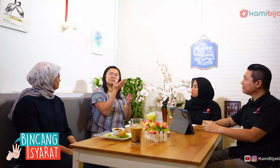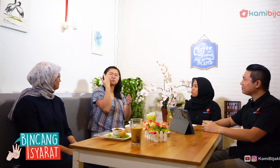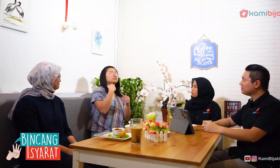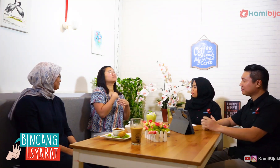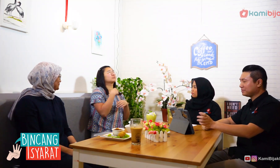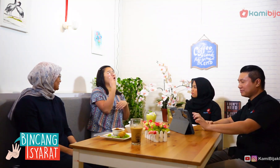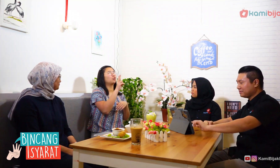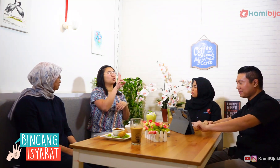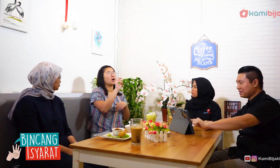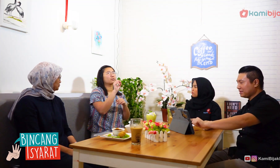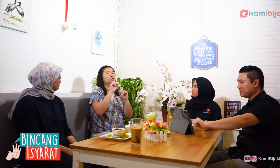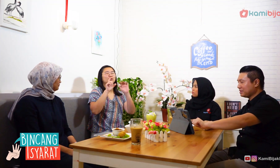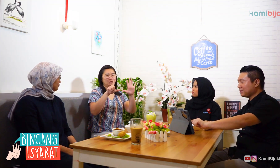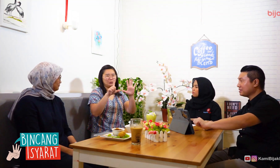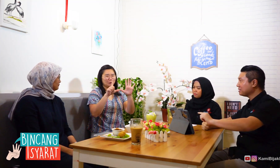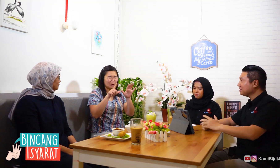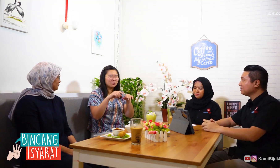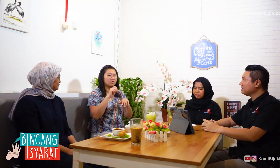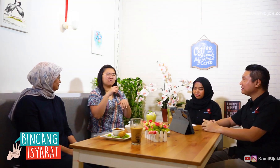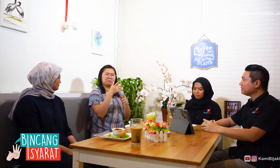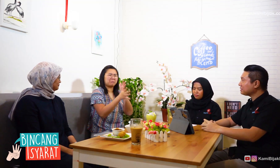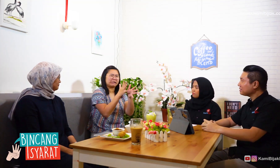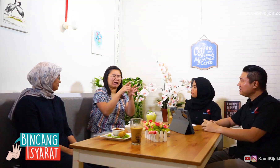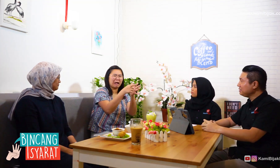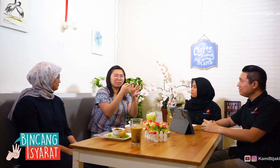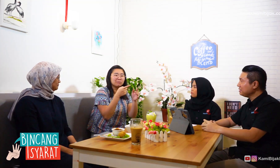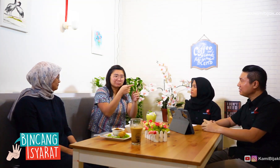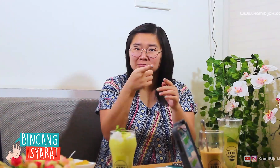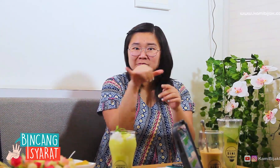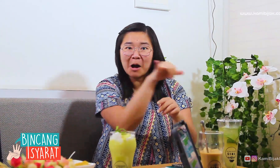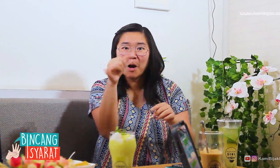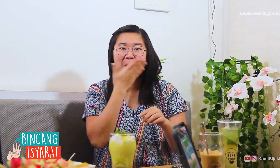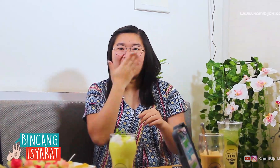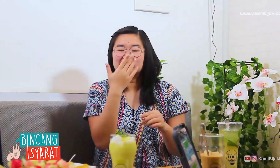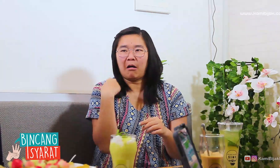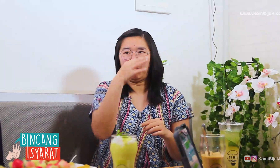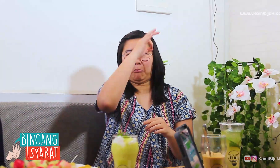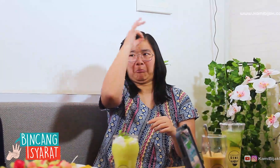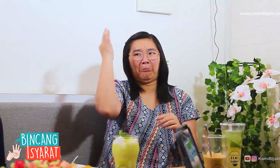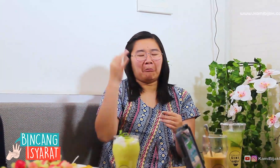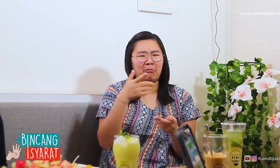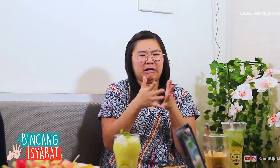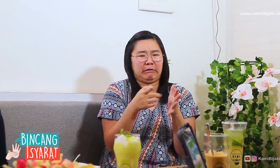Back in 2007, I didn't know sign language is a language.